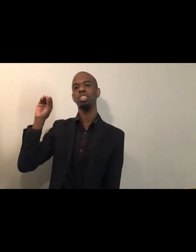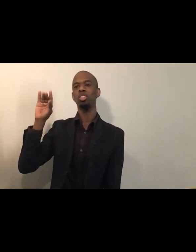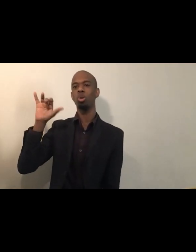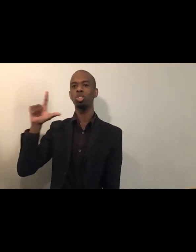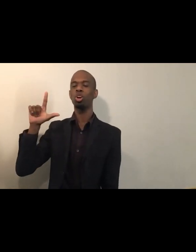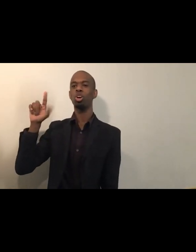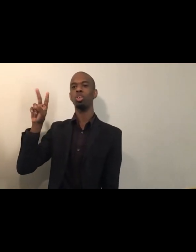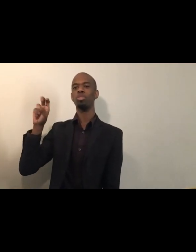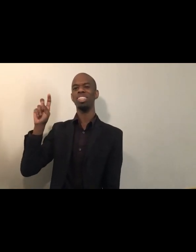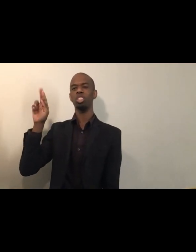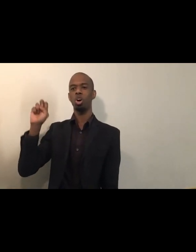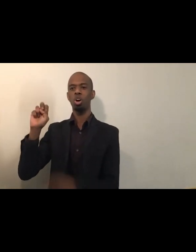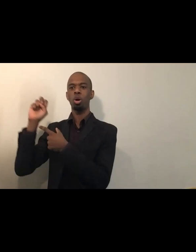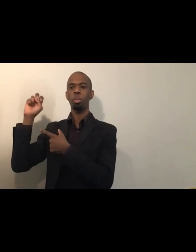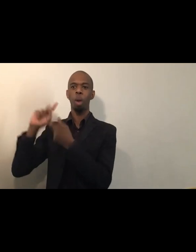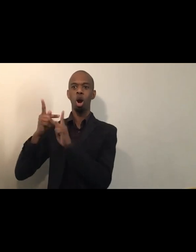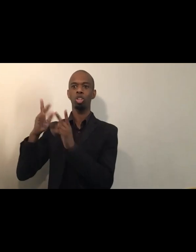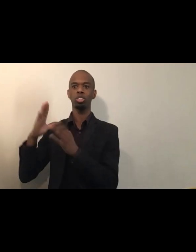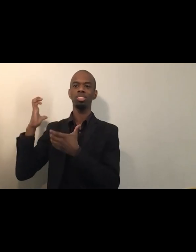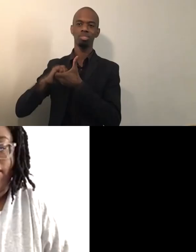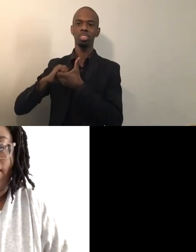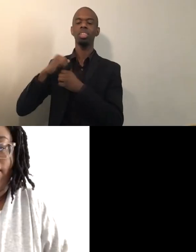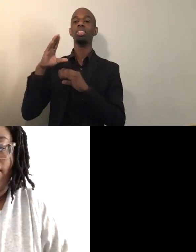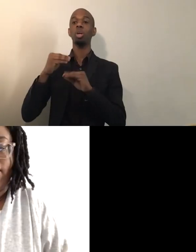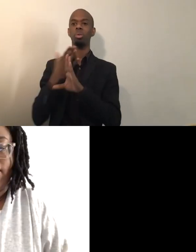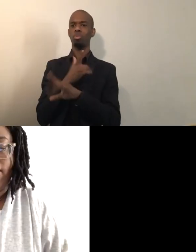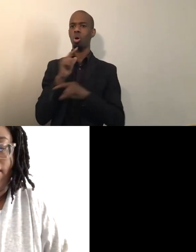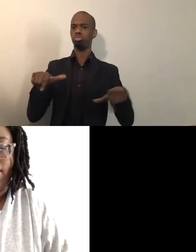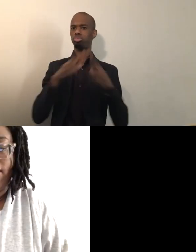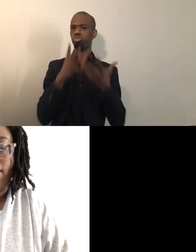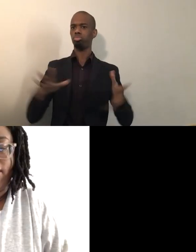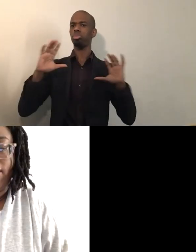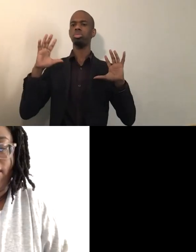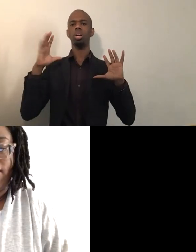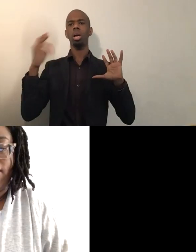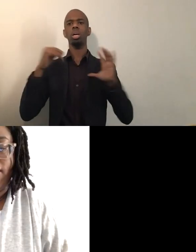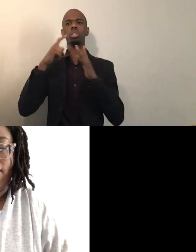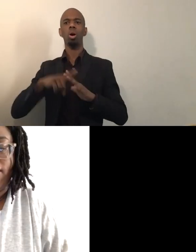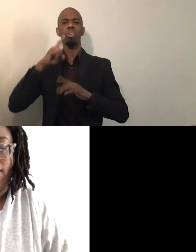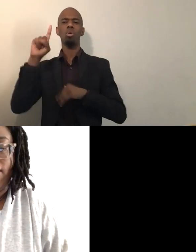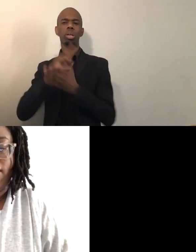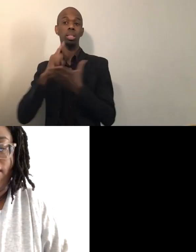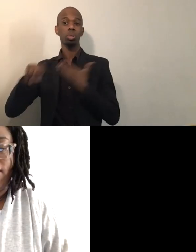Before we leave this session, and move into the next for next week, remember to pick up those books.